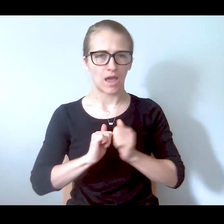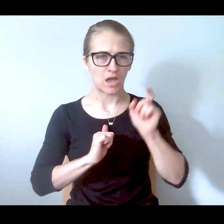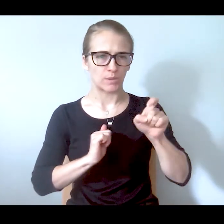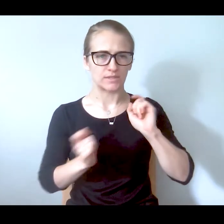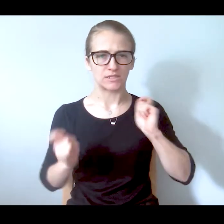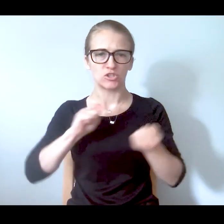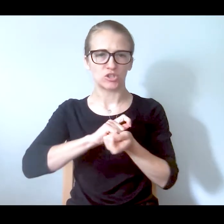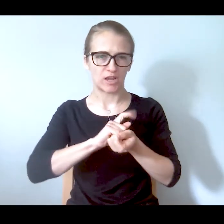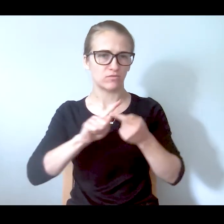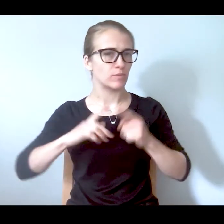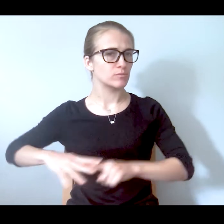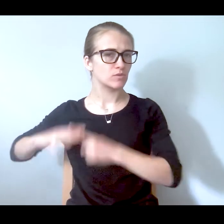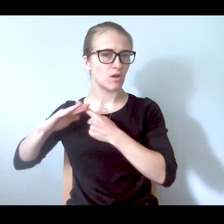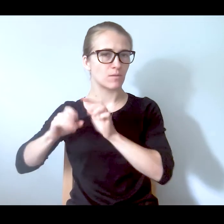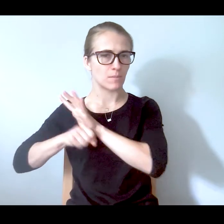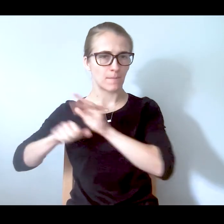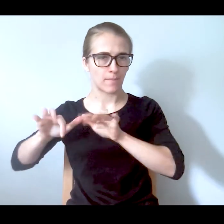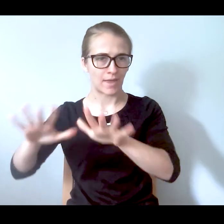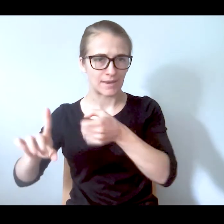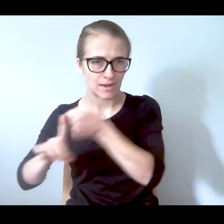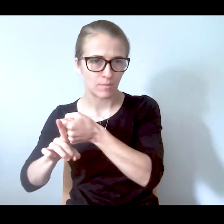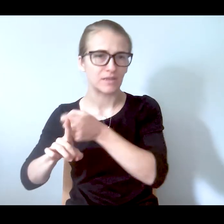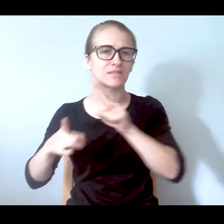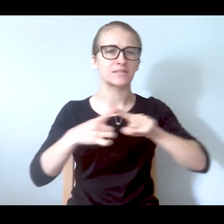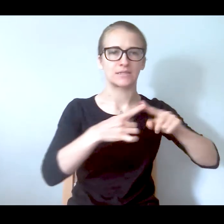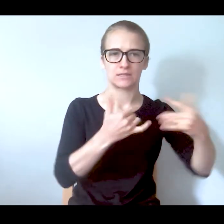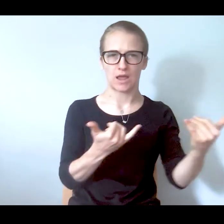NAMI is a place that mental individuals and families